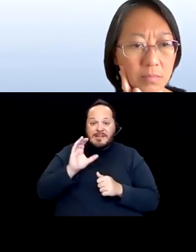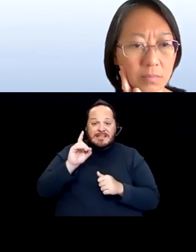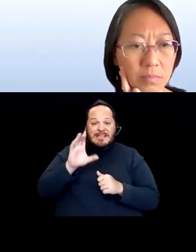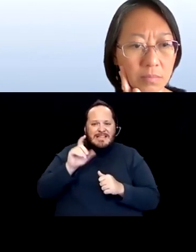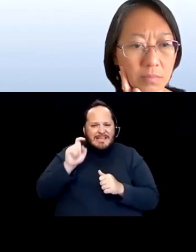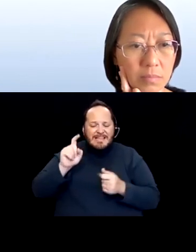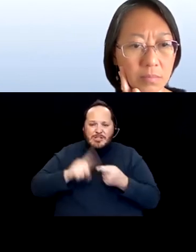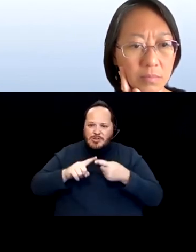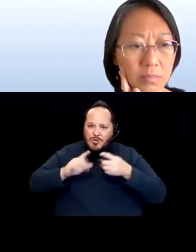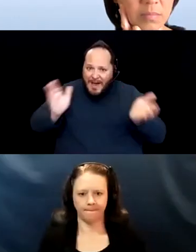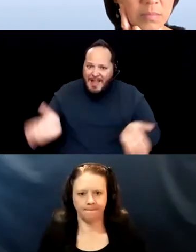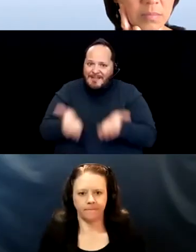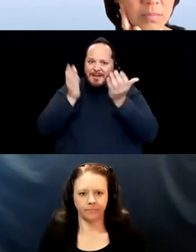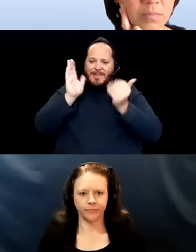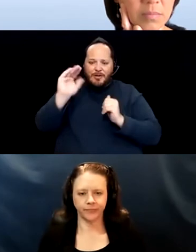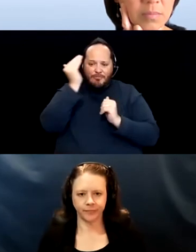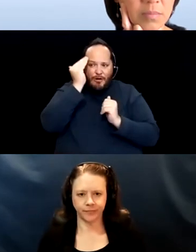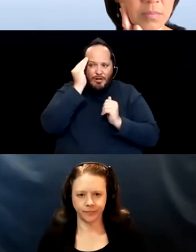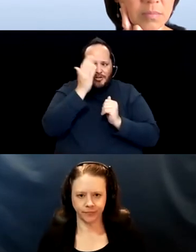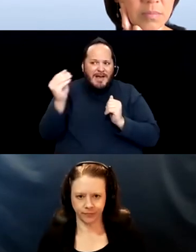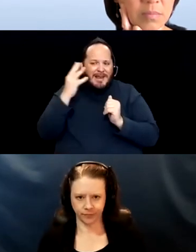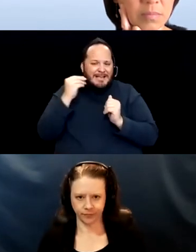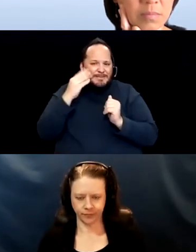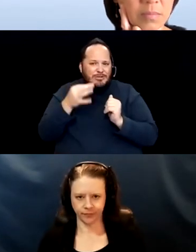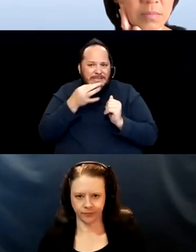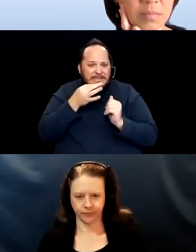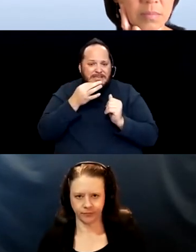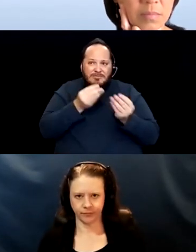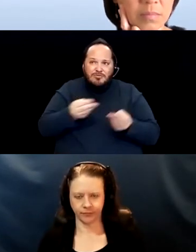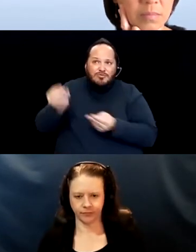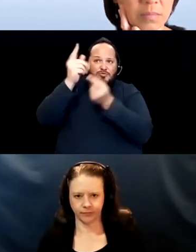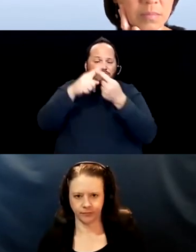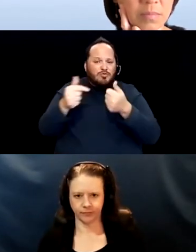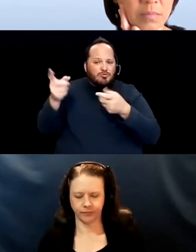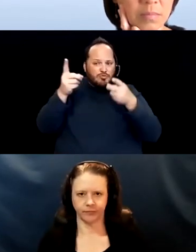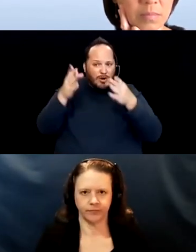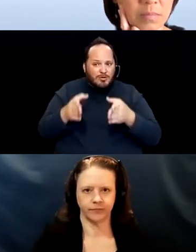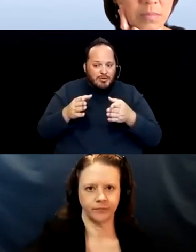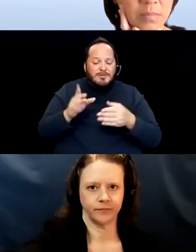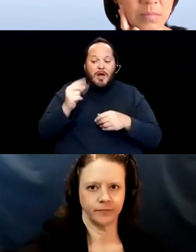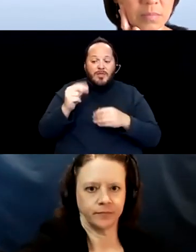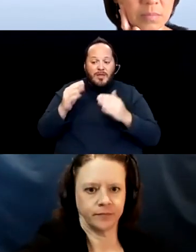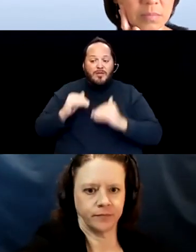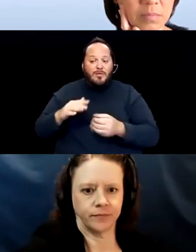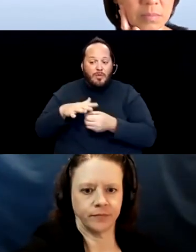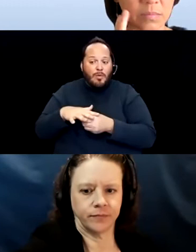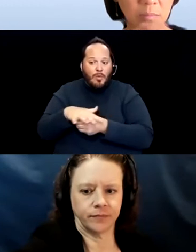and expertise internally to the director level. And then the local public health entities across the State of California